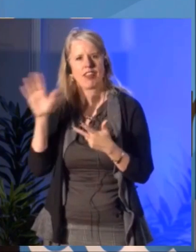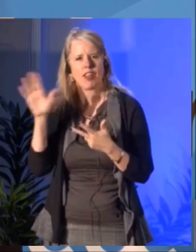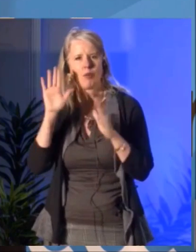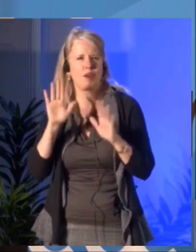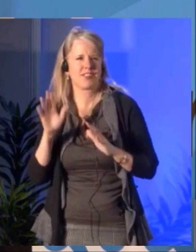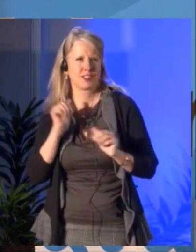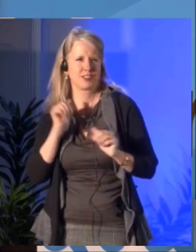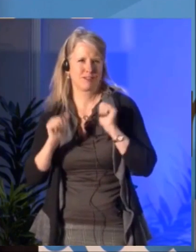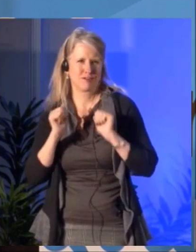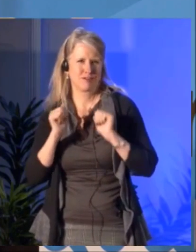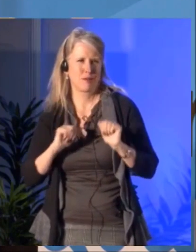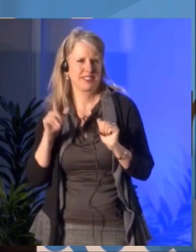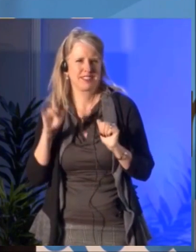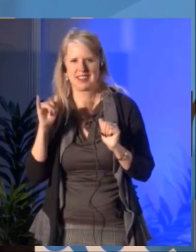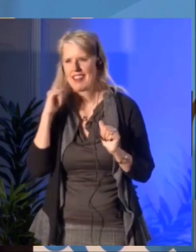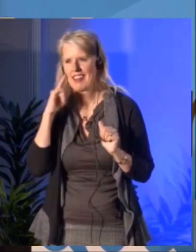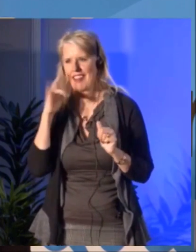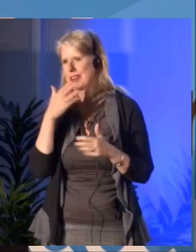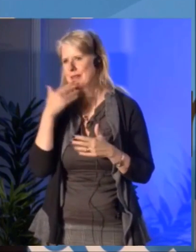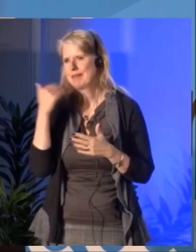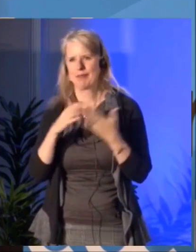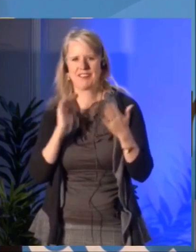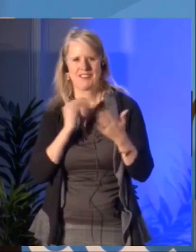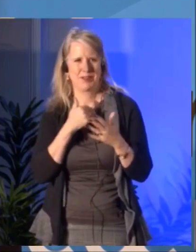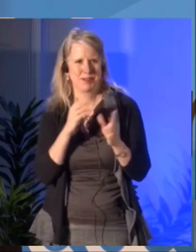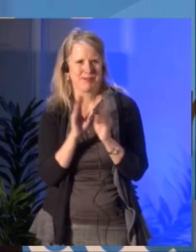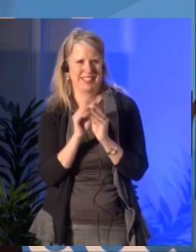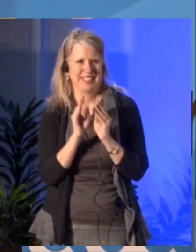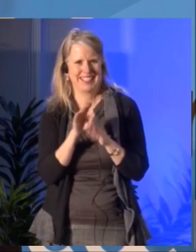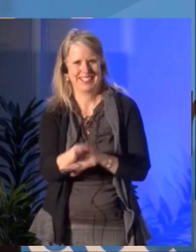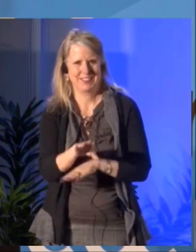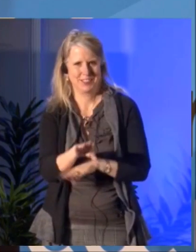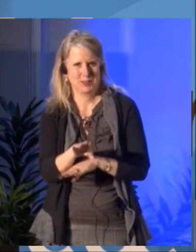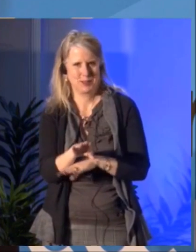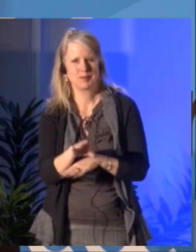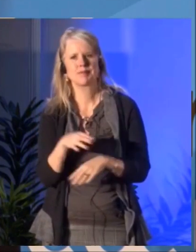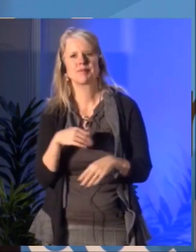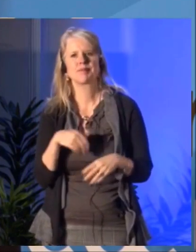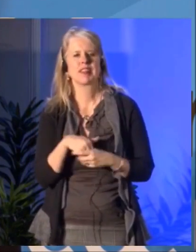on our website just after the meeting. Tammy Scott: Shared online shortly after the meeting.